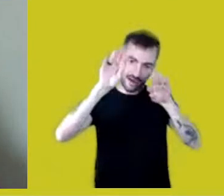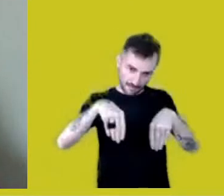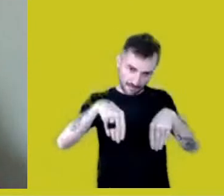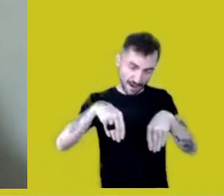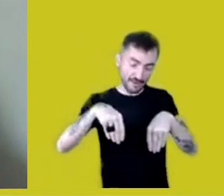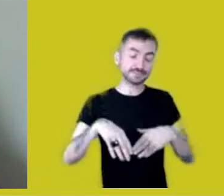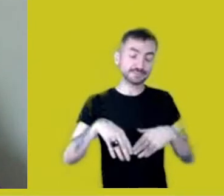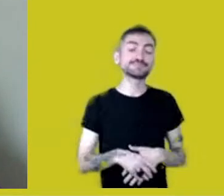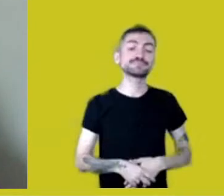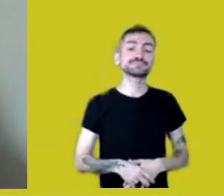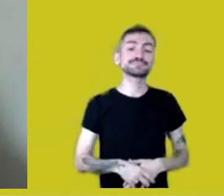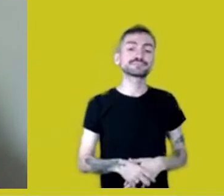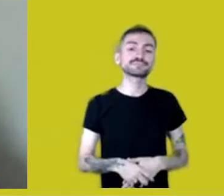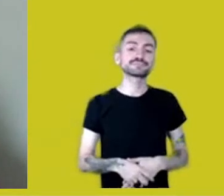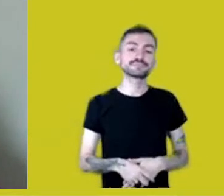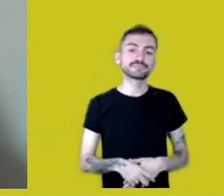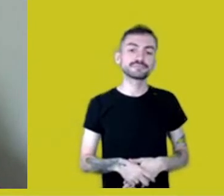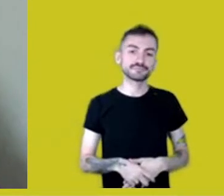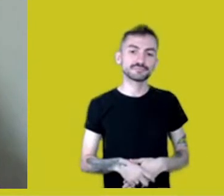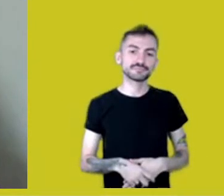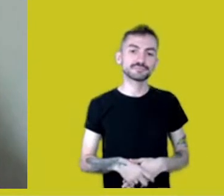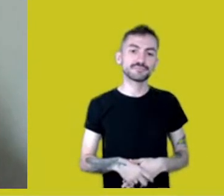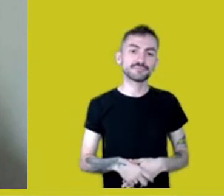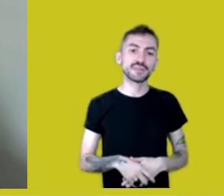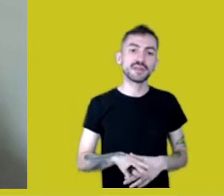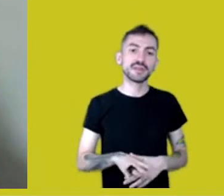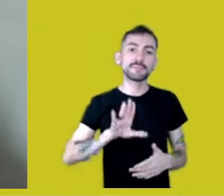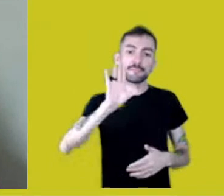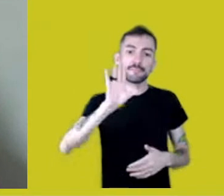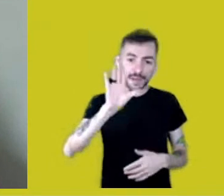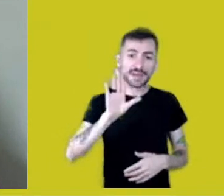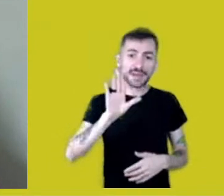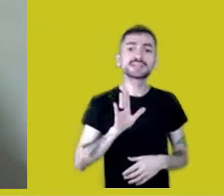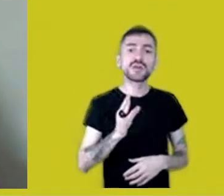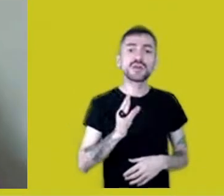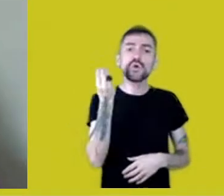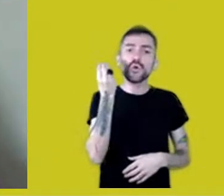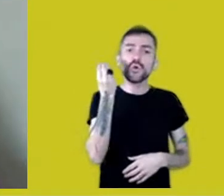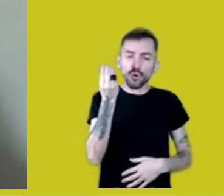but it would be interesting to hear